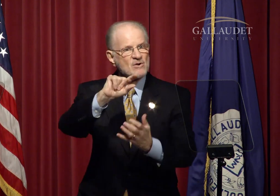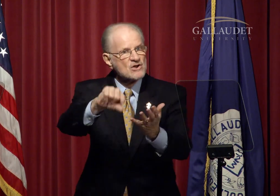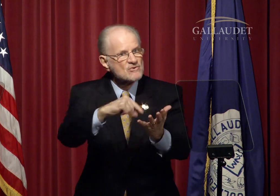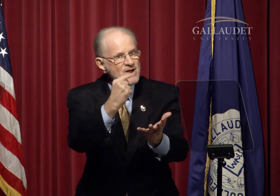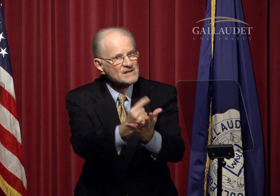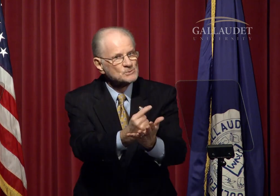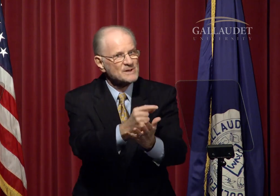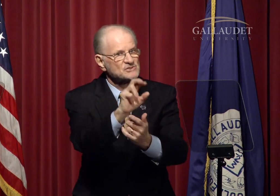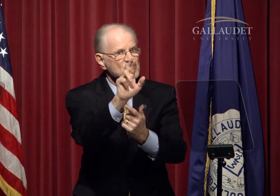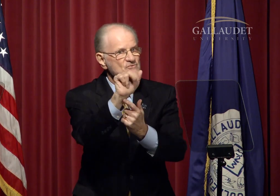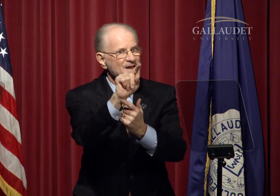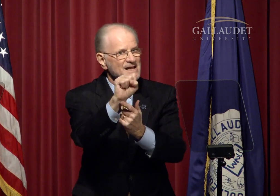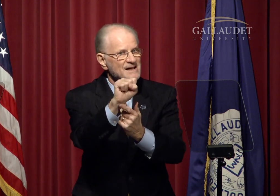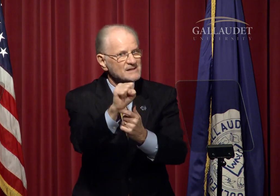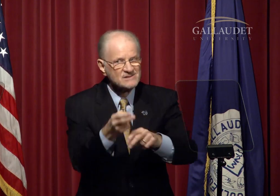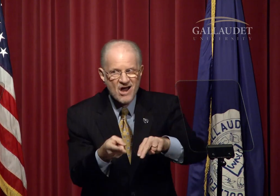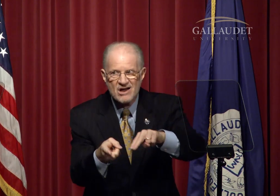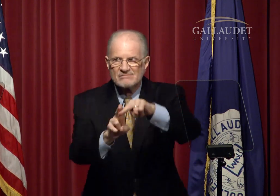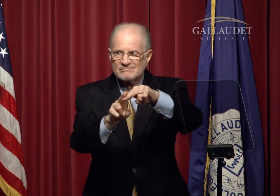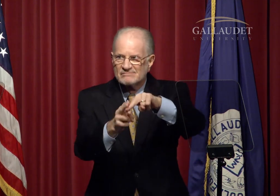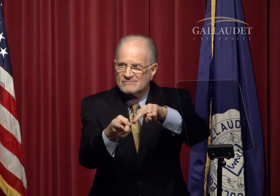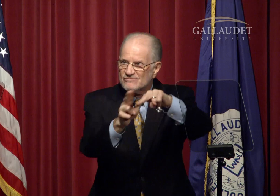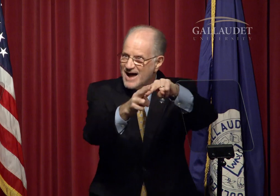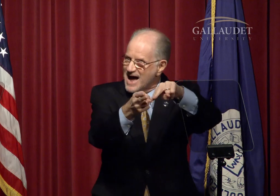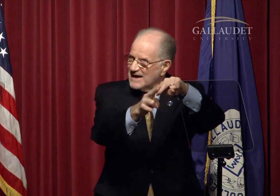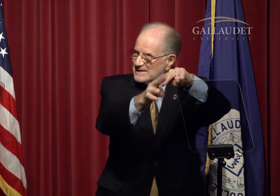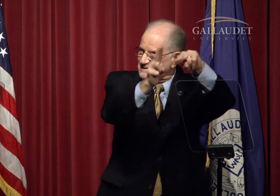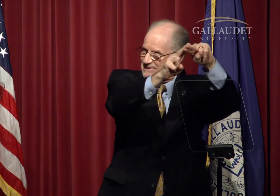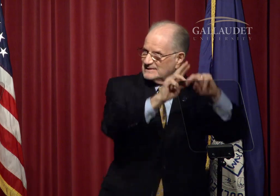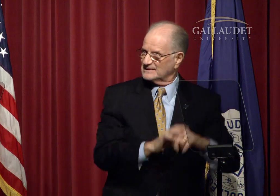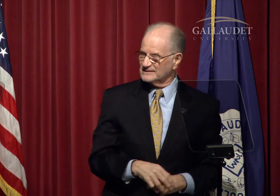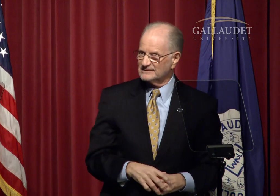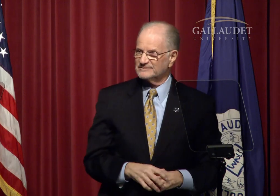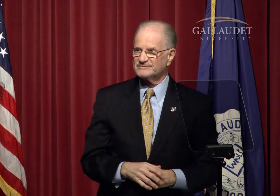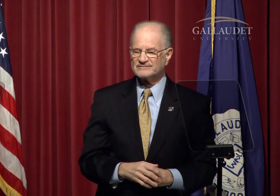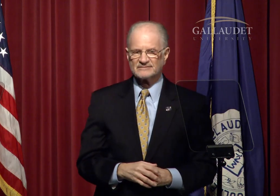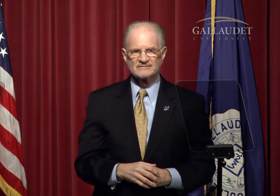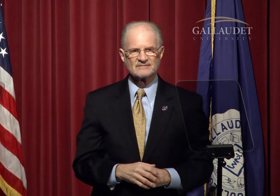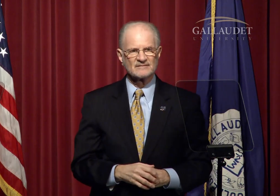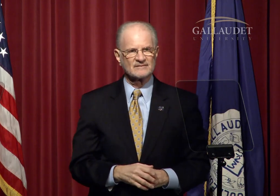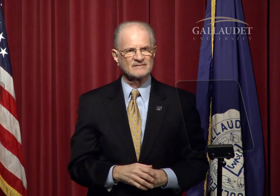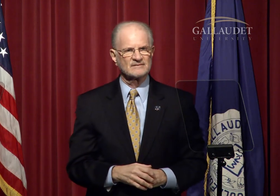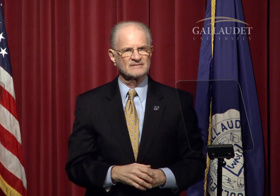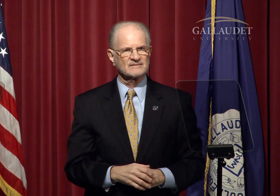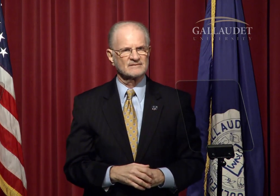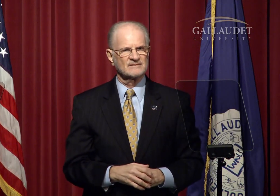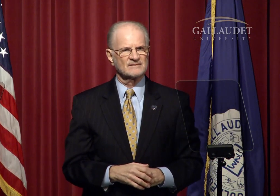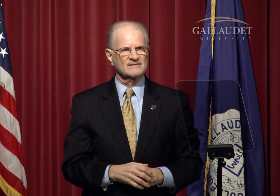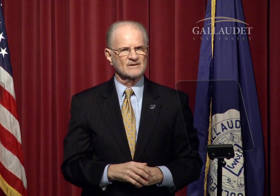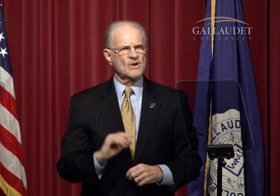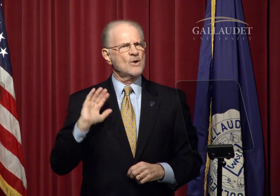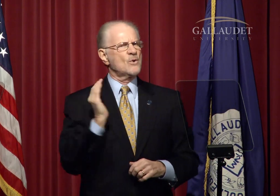Our graduation rates are rising.